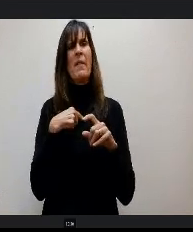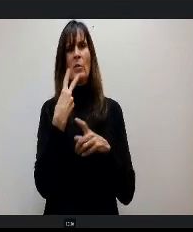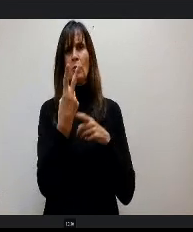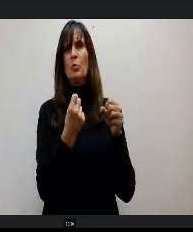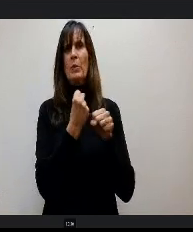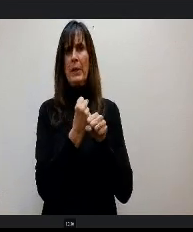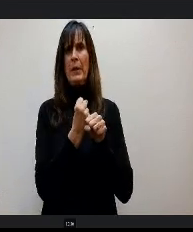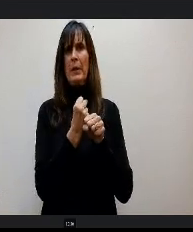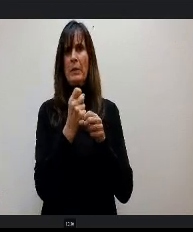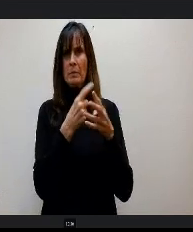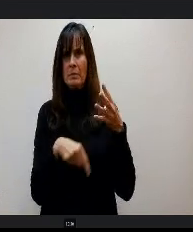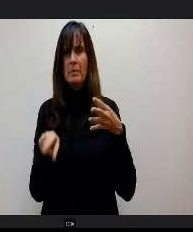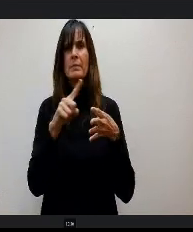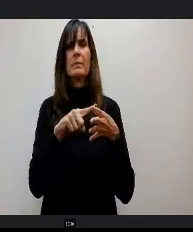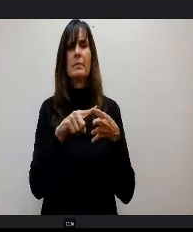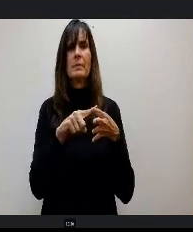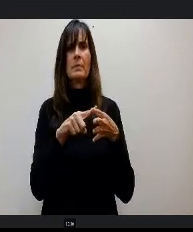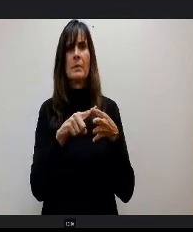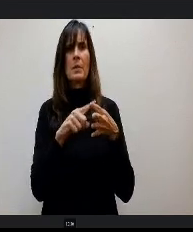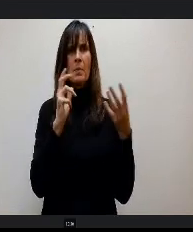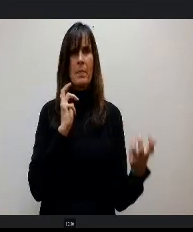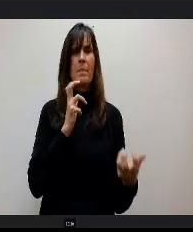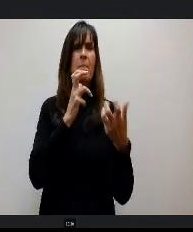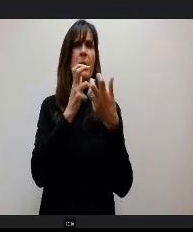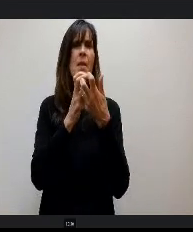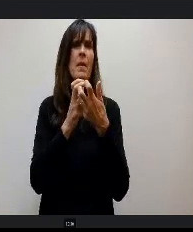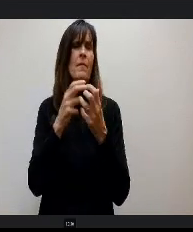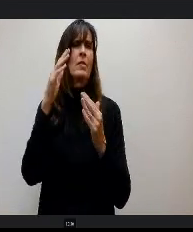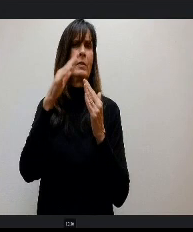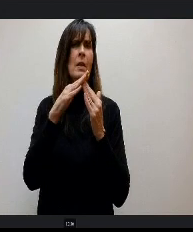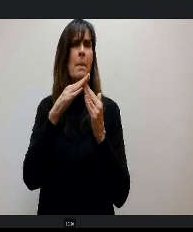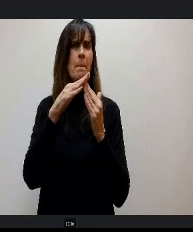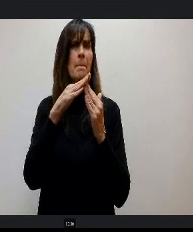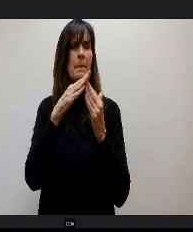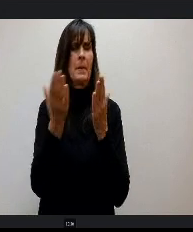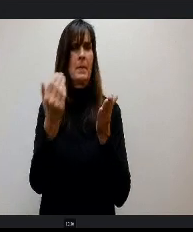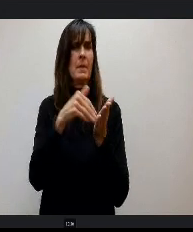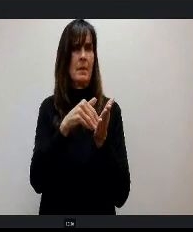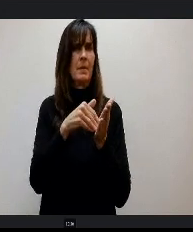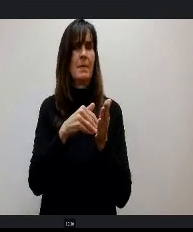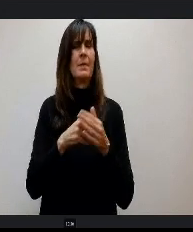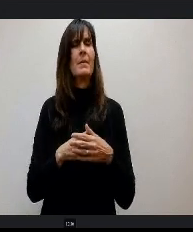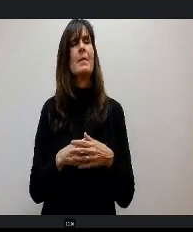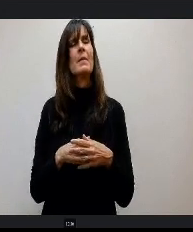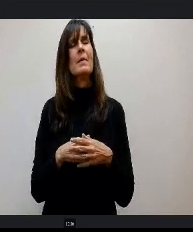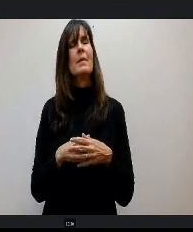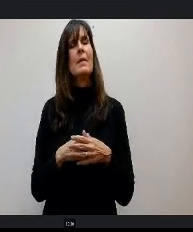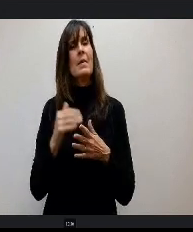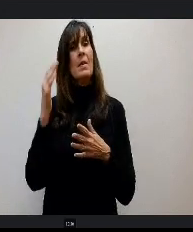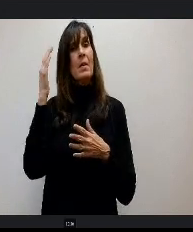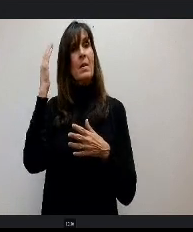to get back in alignment with being in the top quartile because as we mentioned also in the presentation since we've been using top